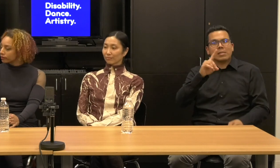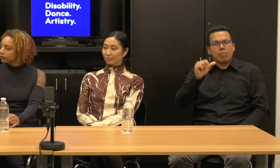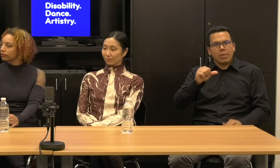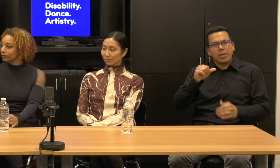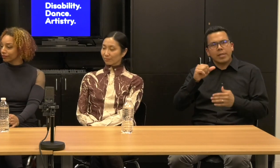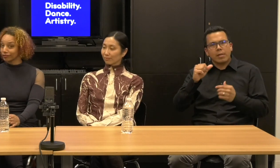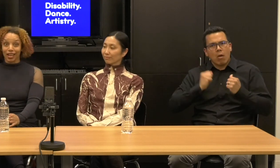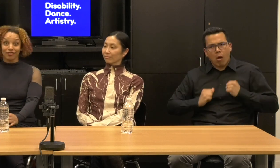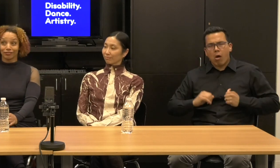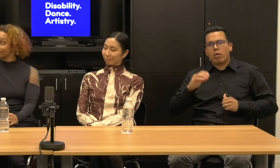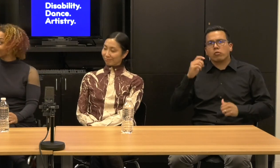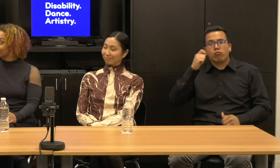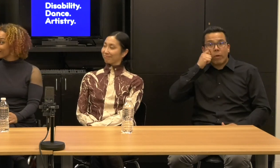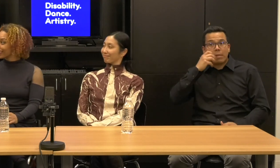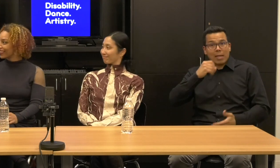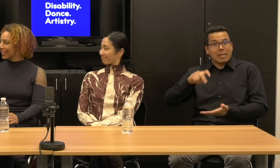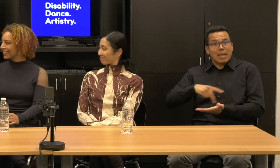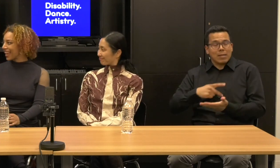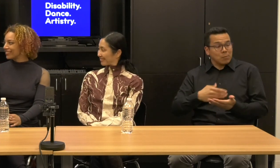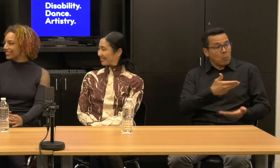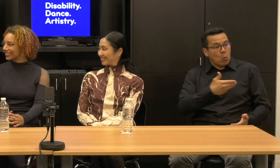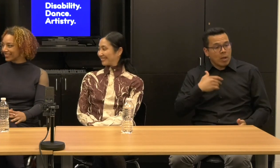Welcome Alice. Alice: Thank you Kevin.